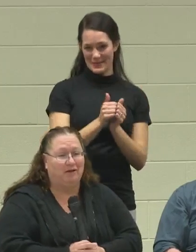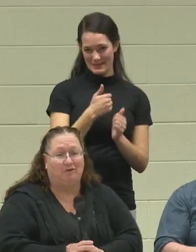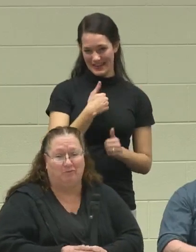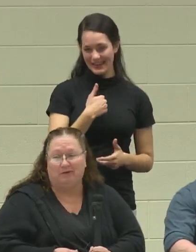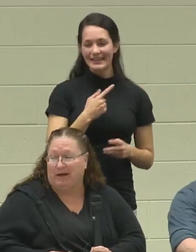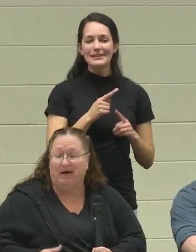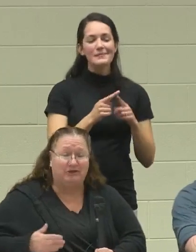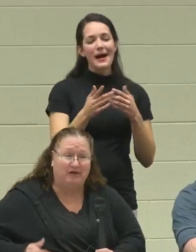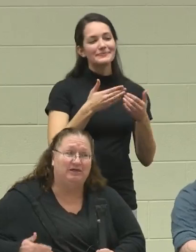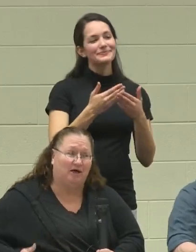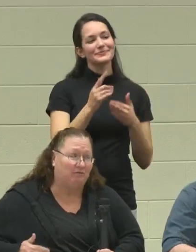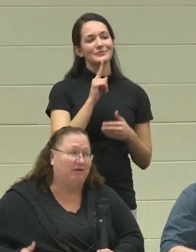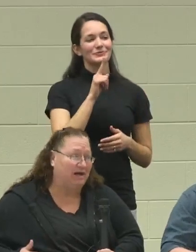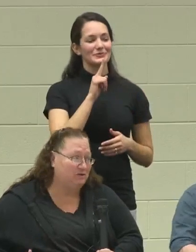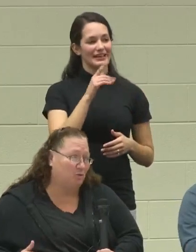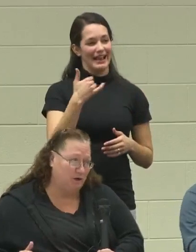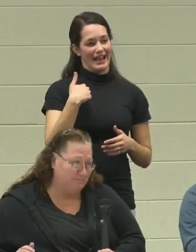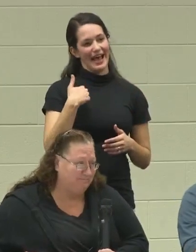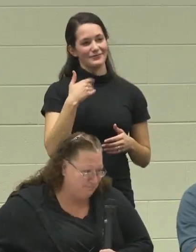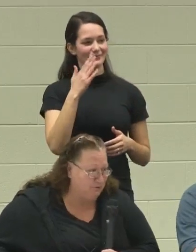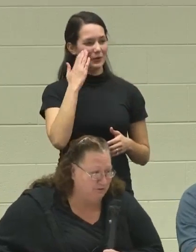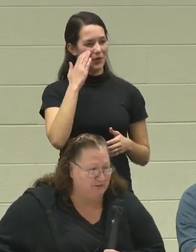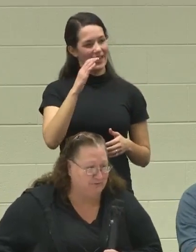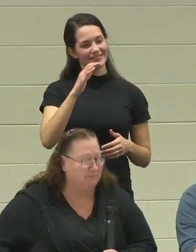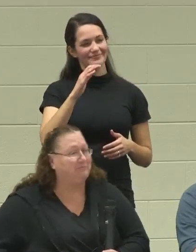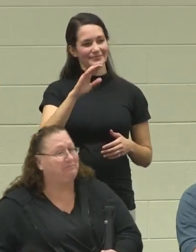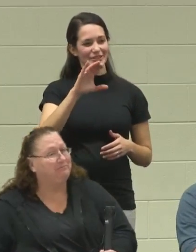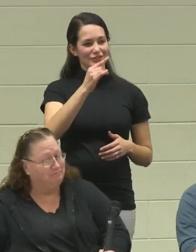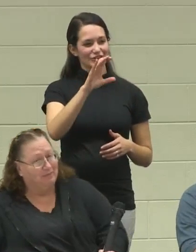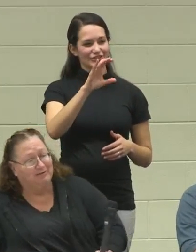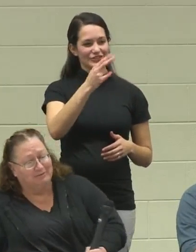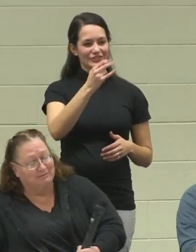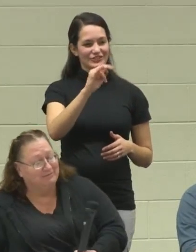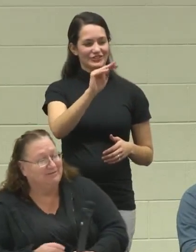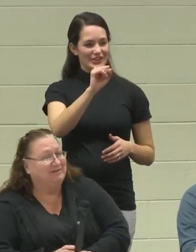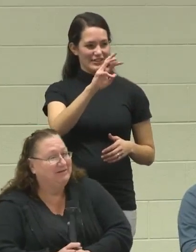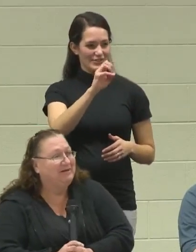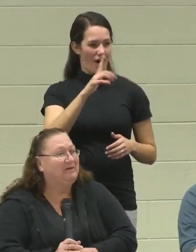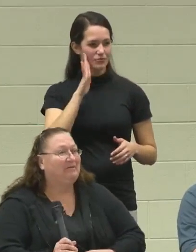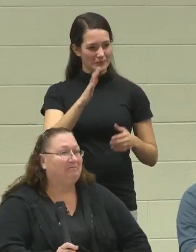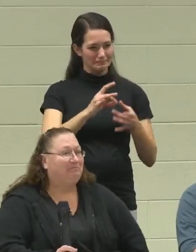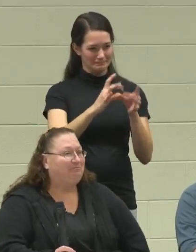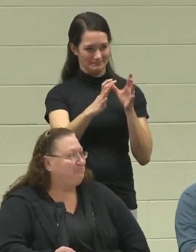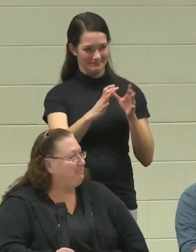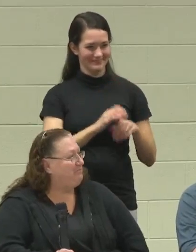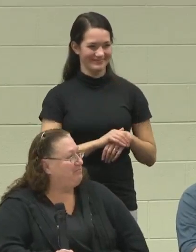but really I got a chainsaw for the next one. I really do!